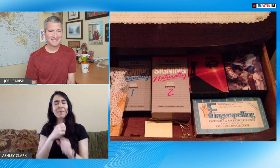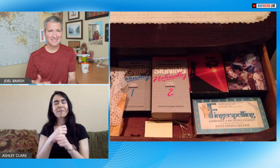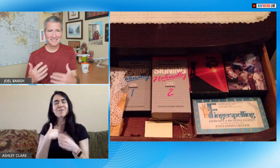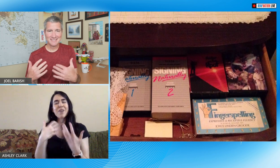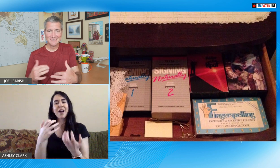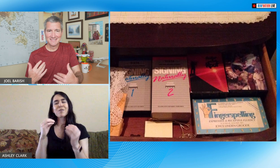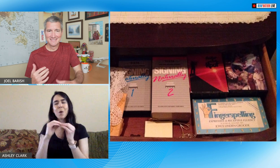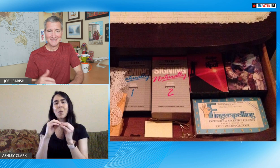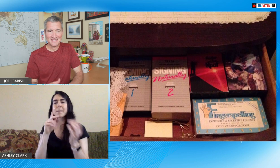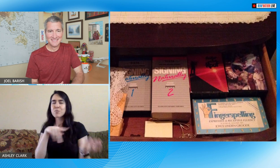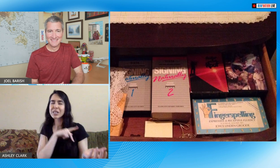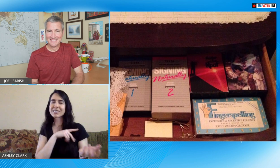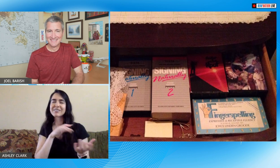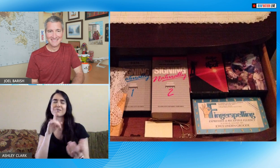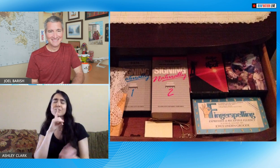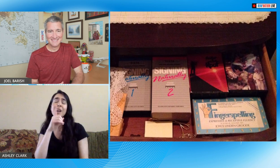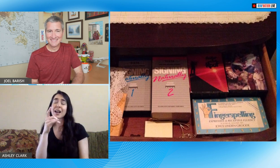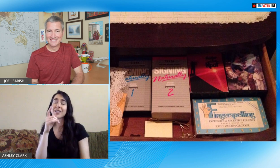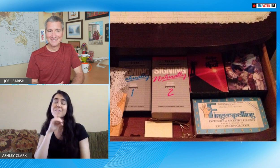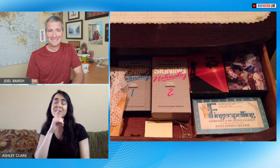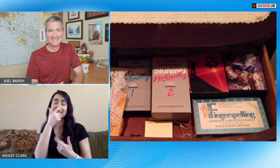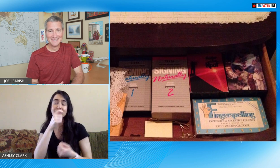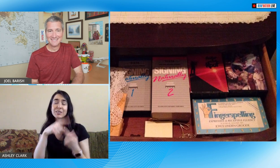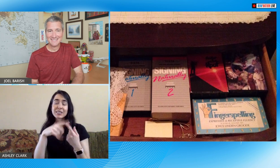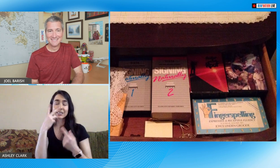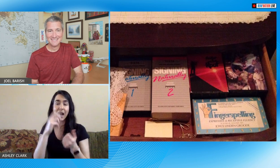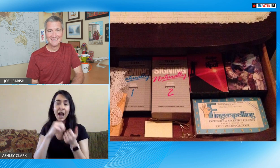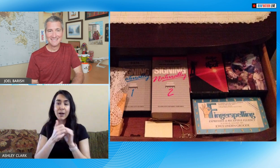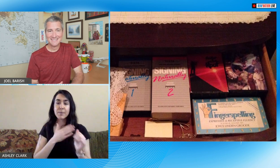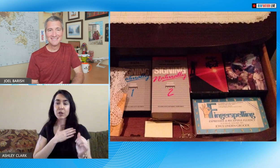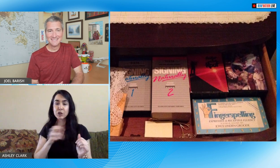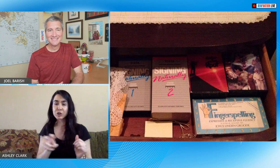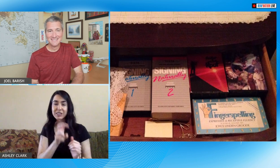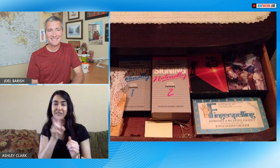have a deaf child so that photo really was the beginning of me making my